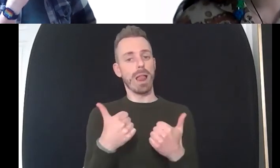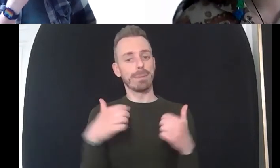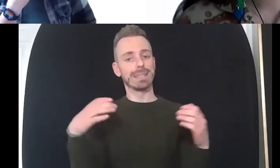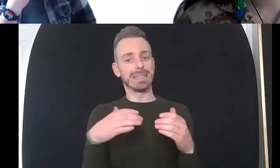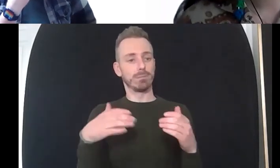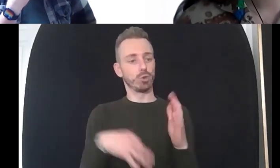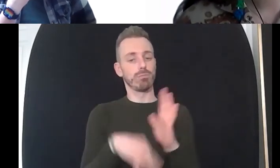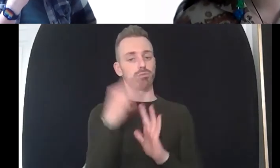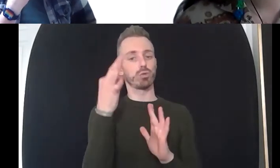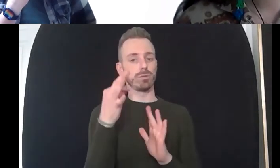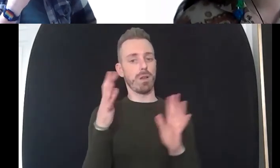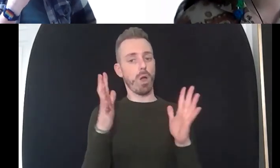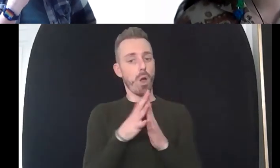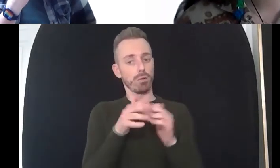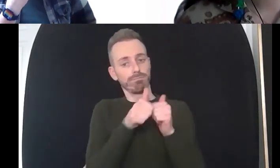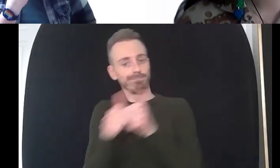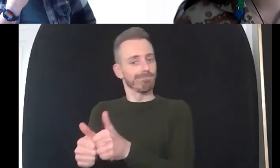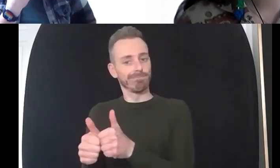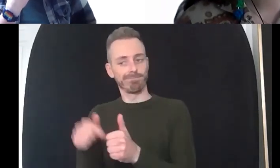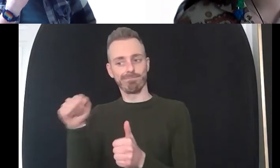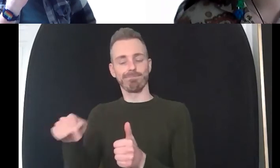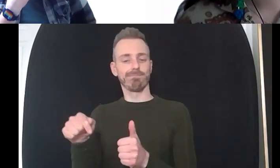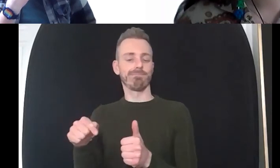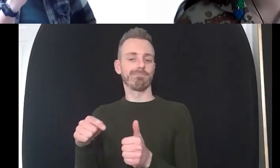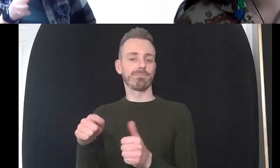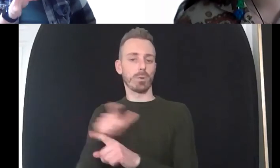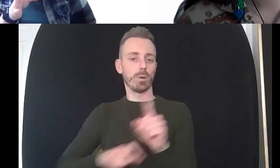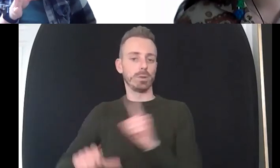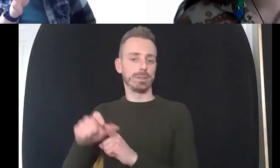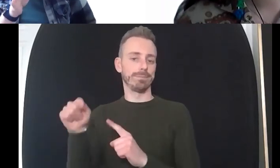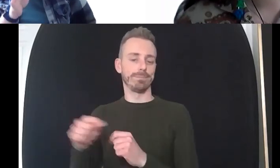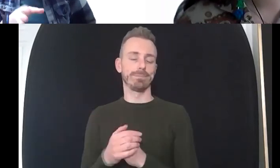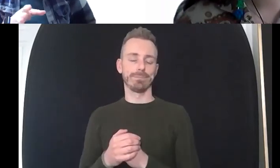to be done uh the very basic things and i think a dialogue i think actually probably even the first